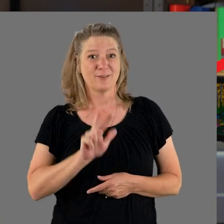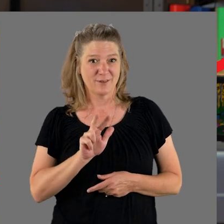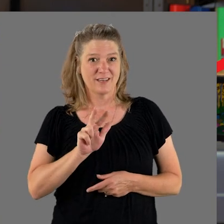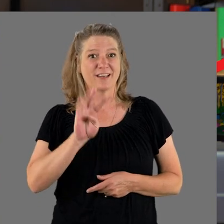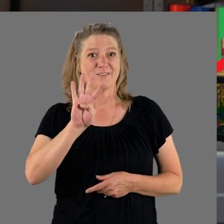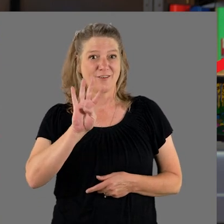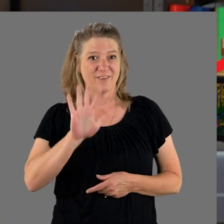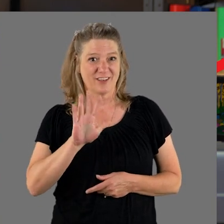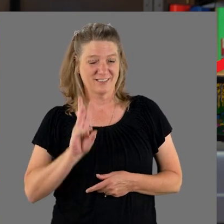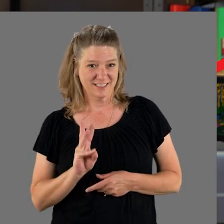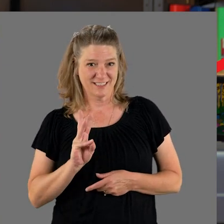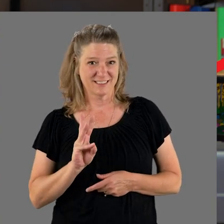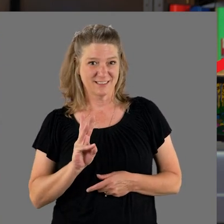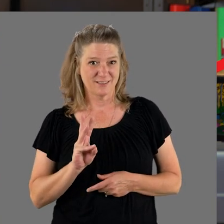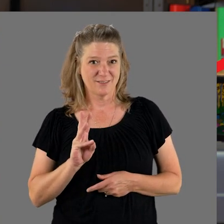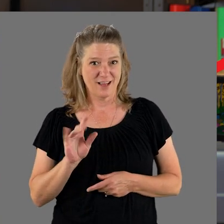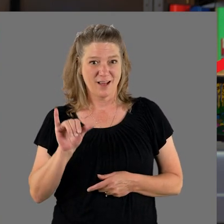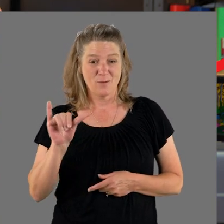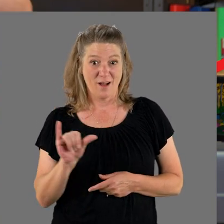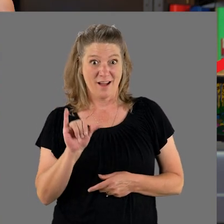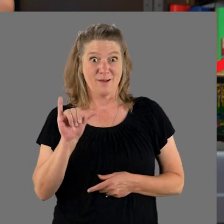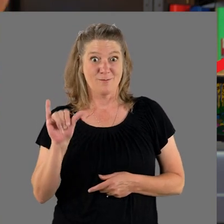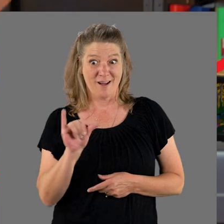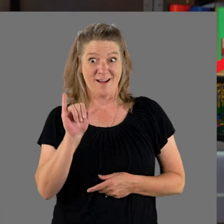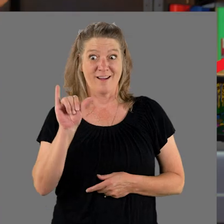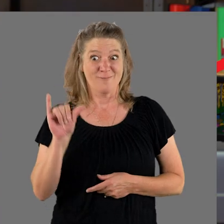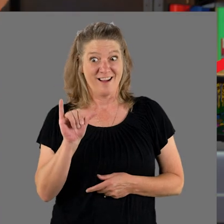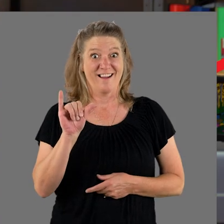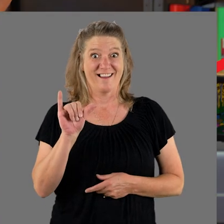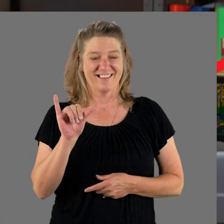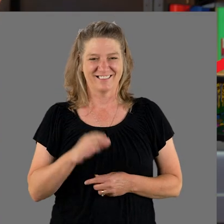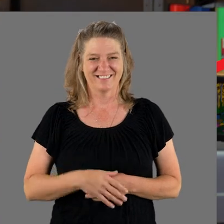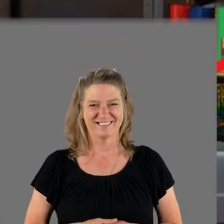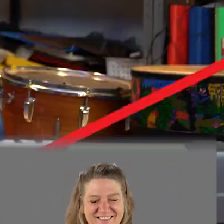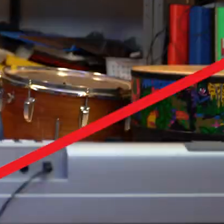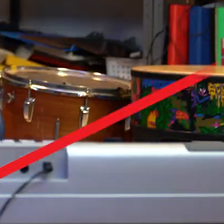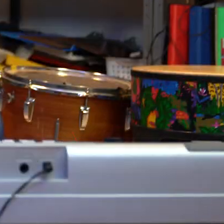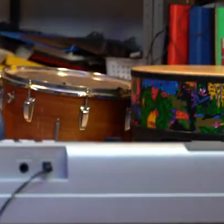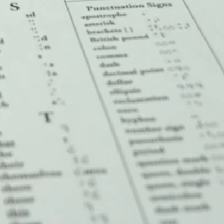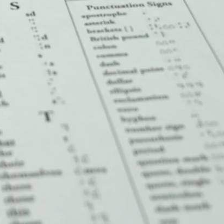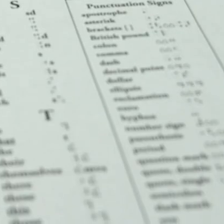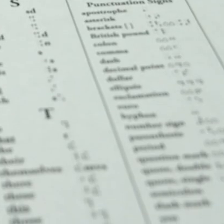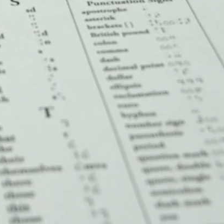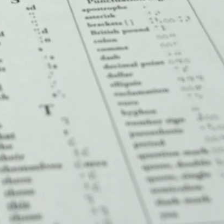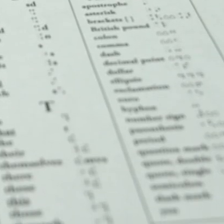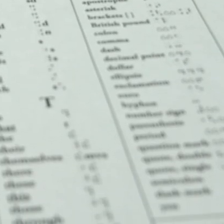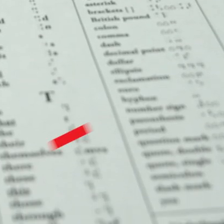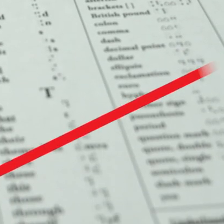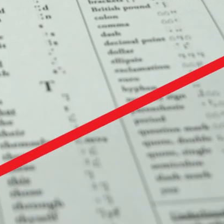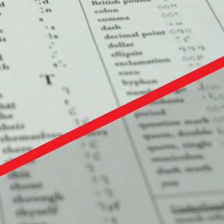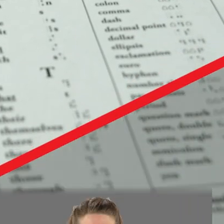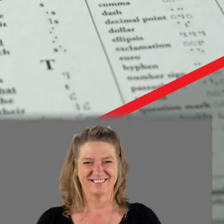one, three, four, five, six "Y!" (Audio Description Here)